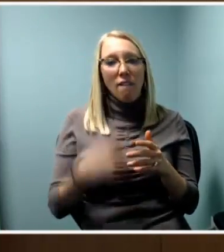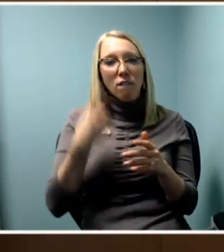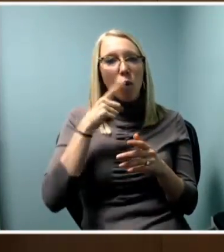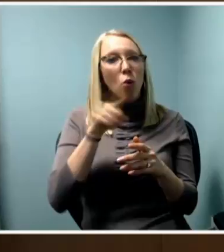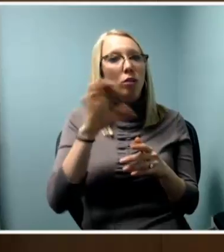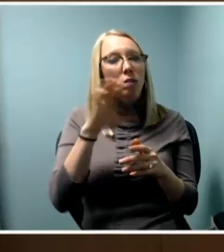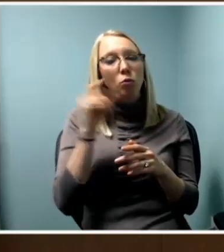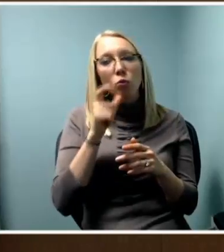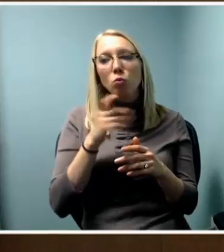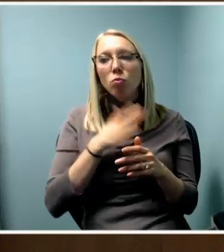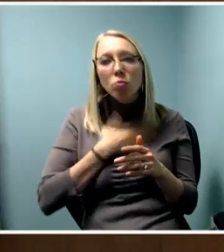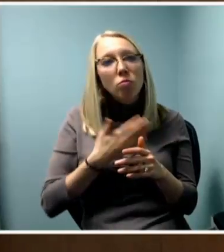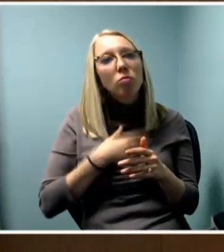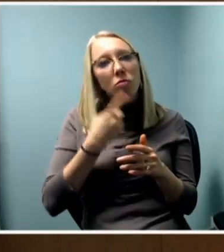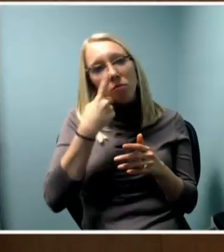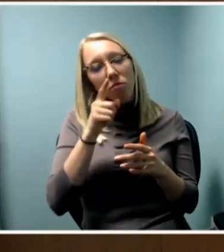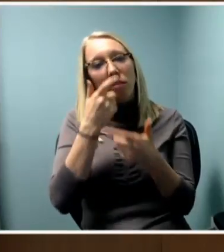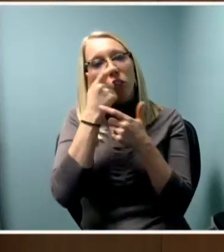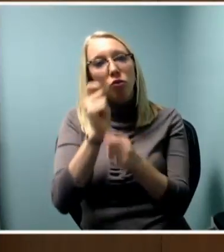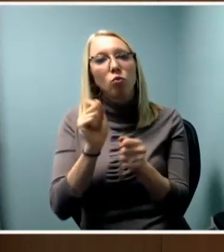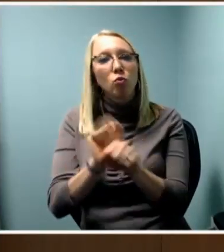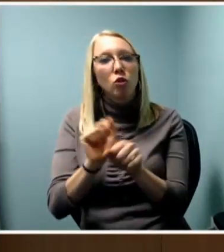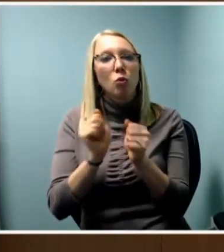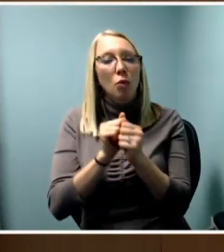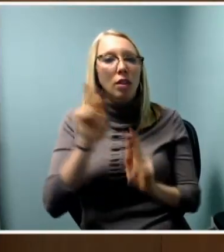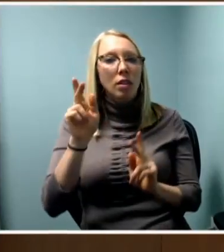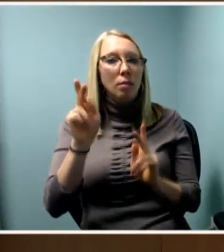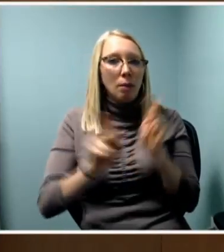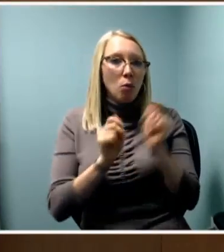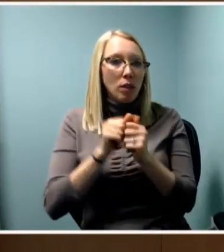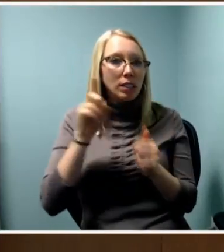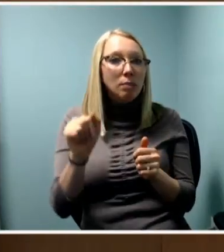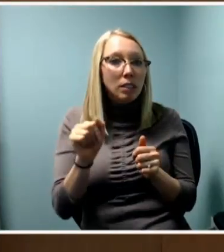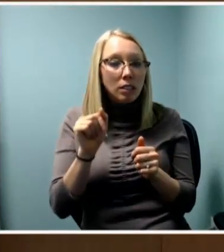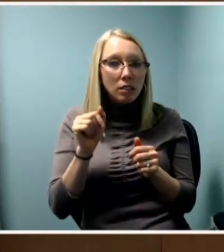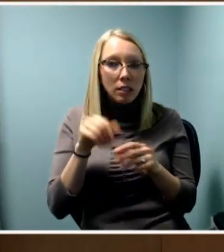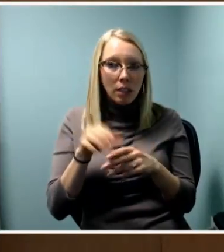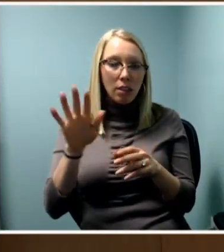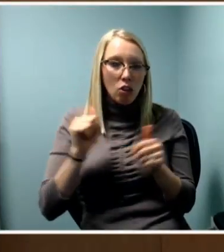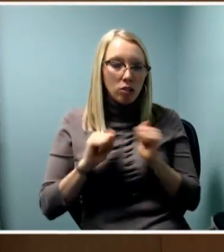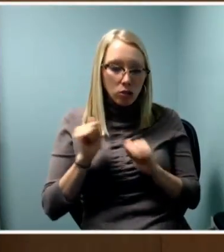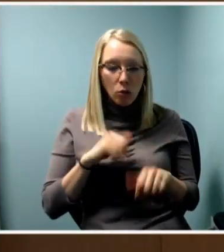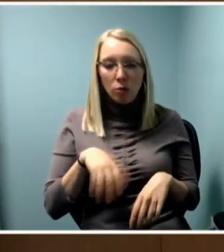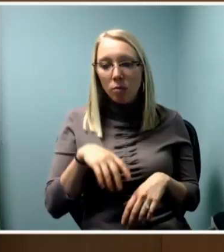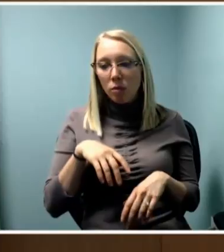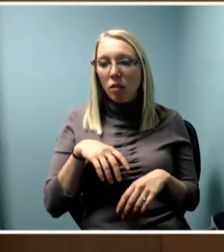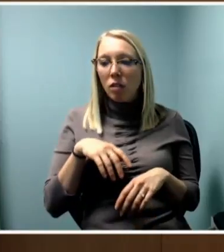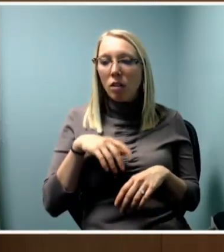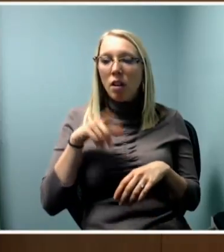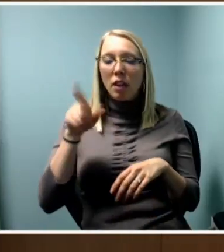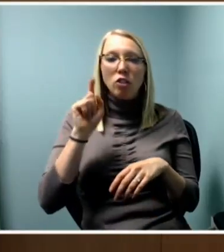in working with performers with disabilities to get into a resource sharing mode with other companies